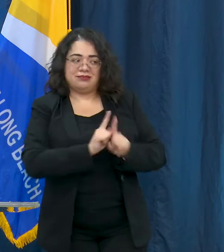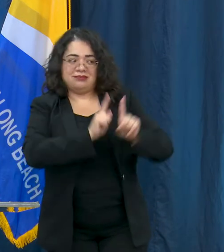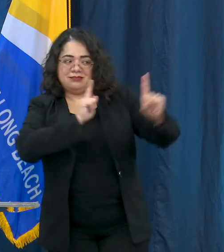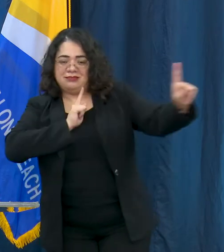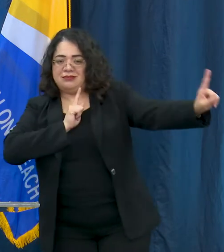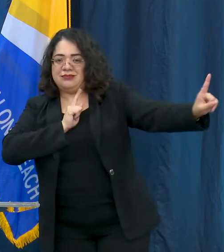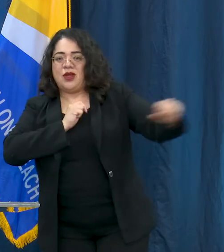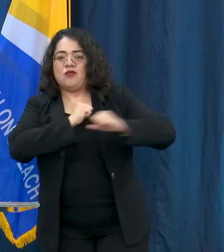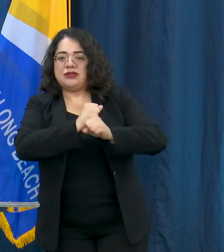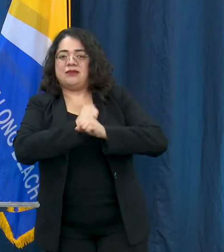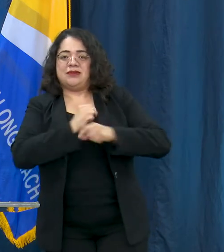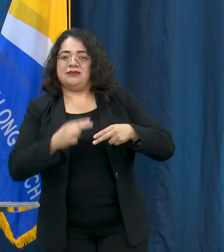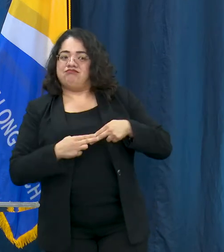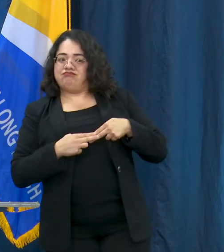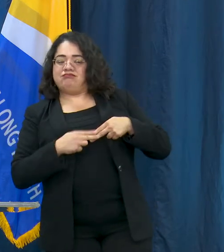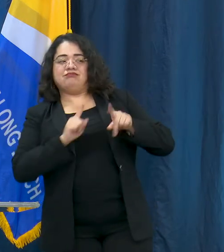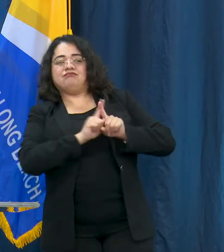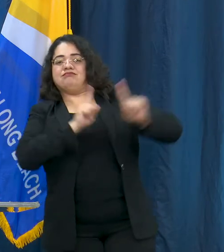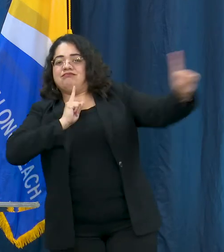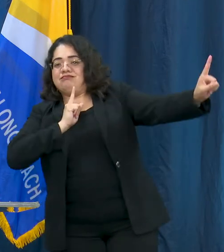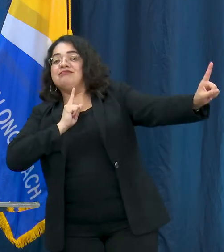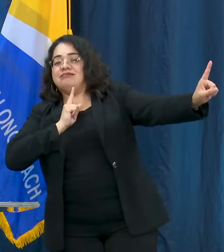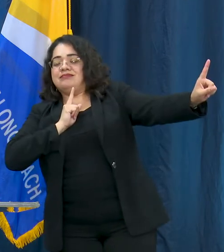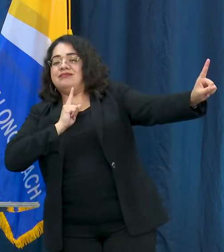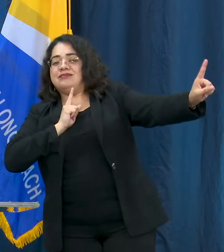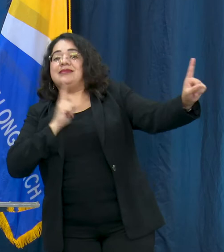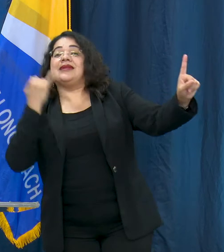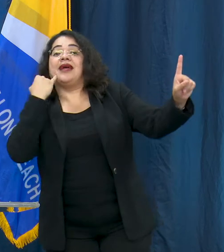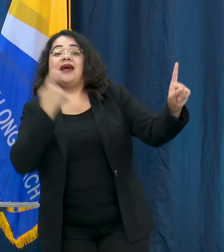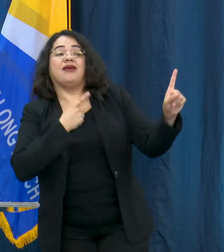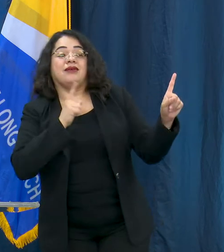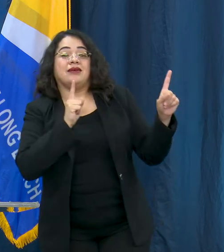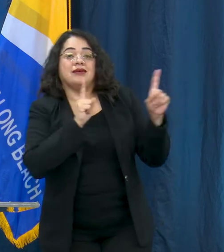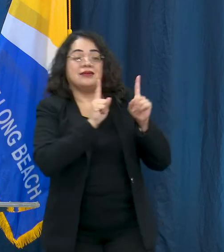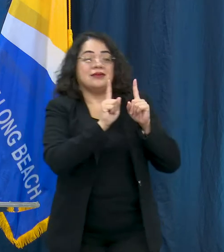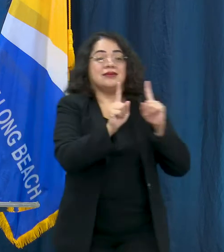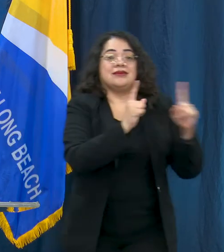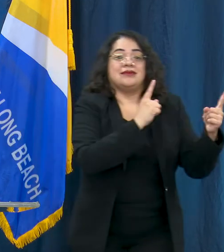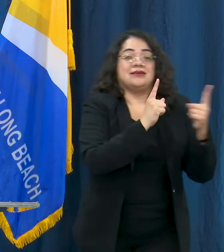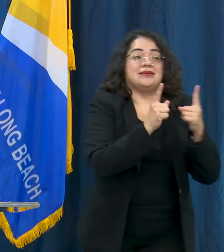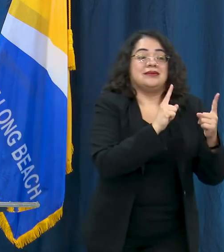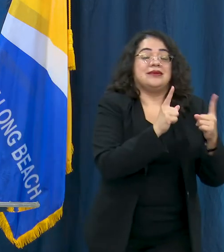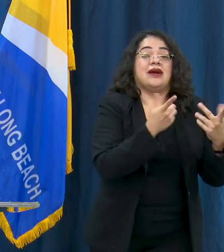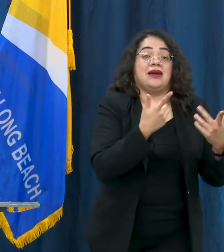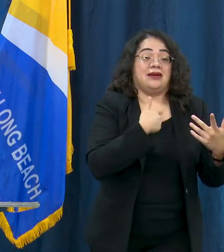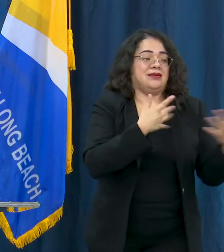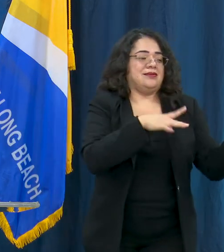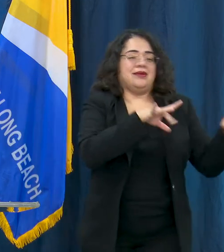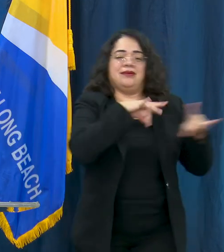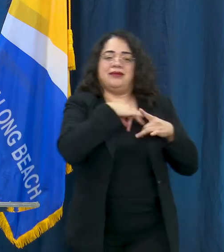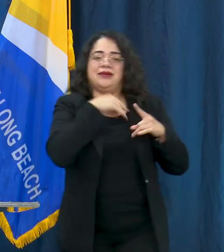may be infected, the greater your risk of becoming infected or infecting them.